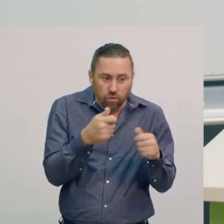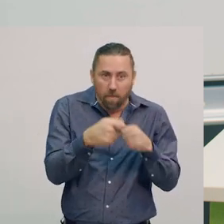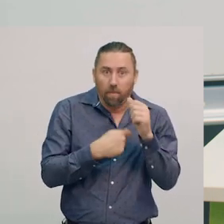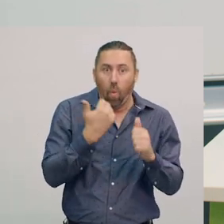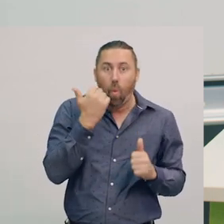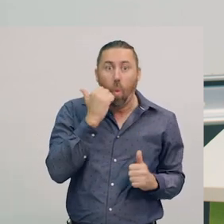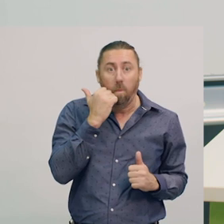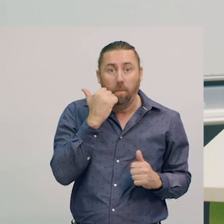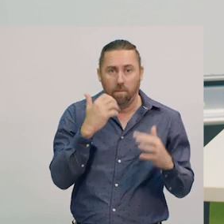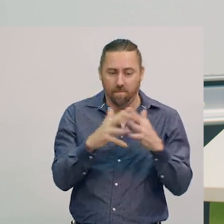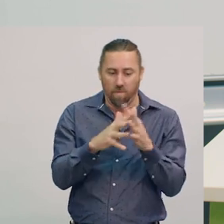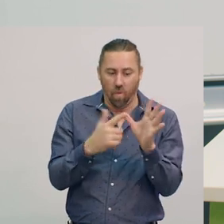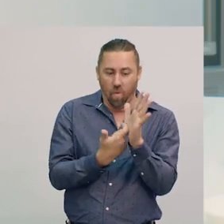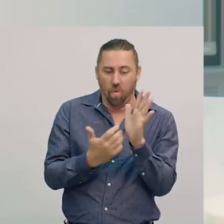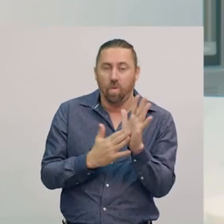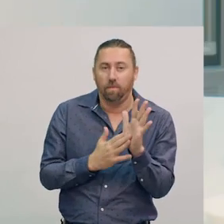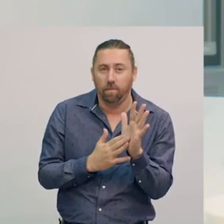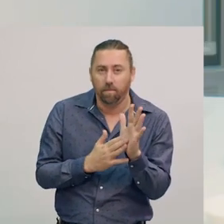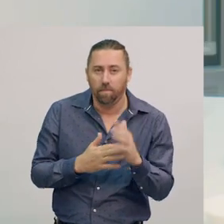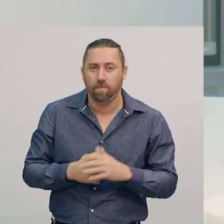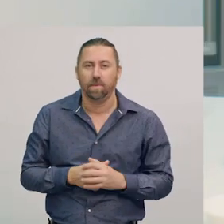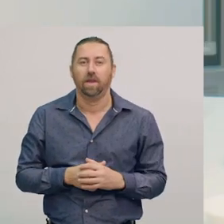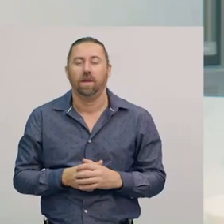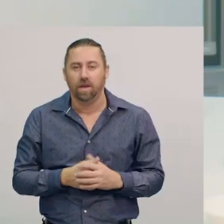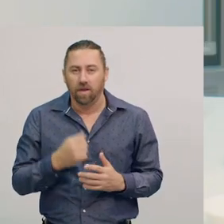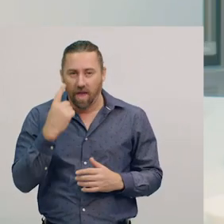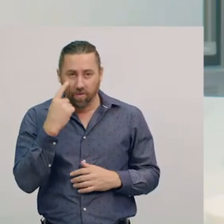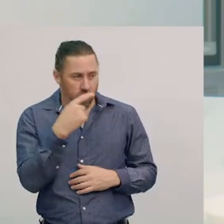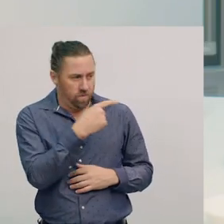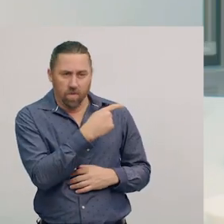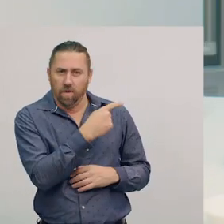Now have a close look at the material on the side of my candle holder.